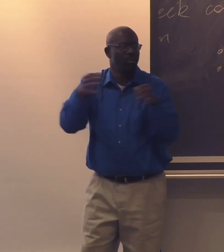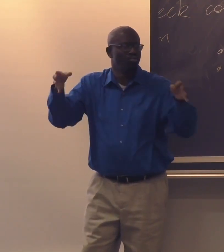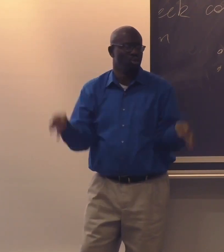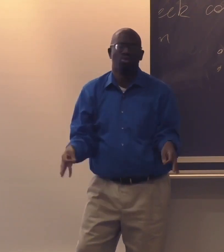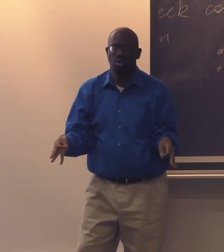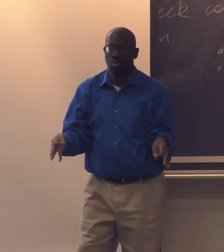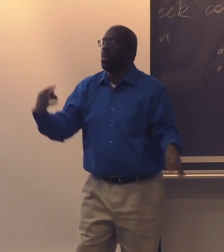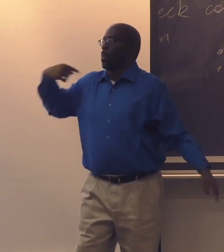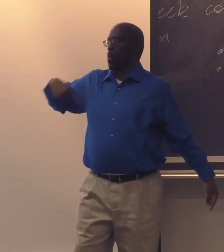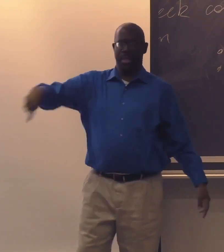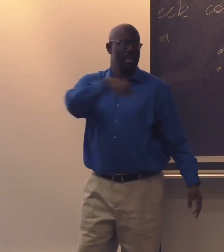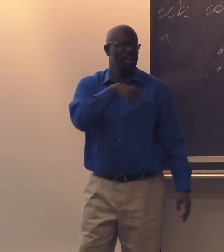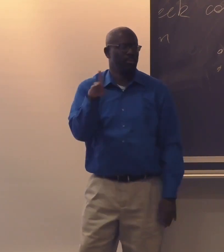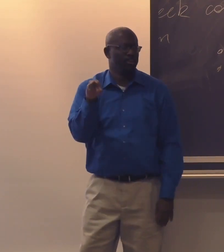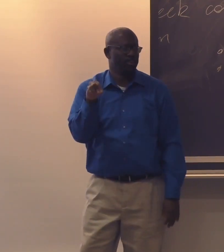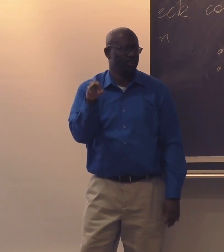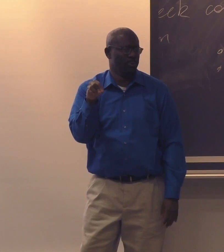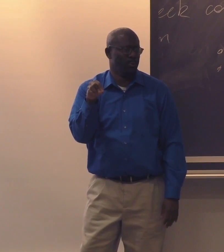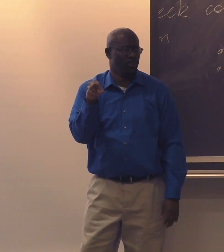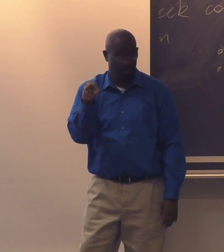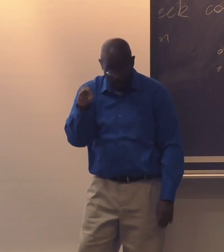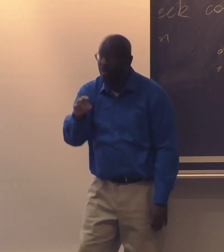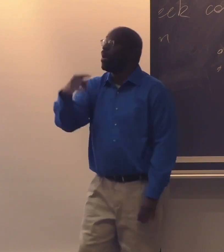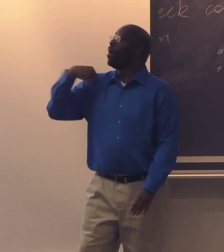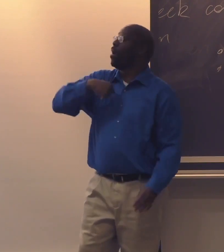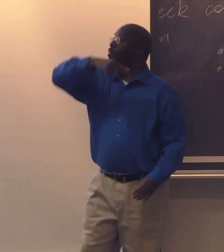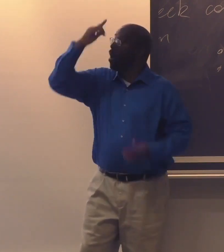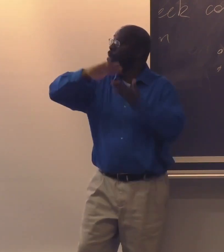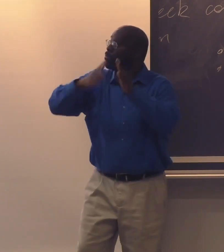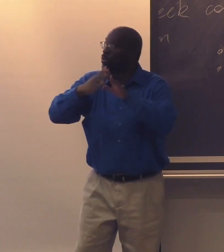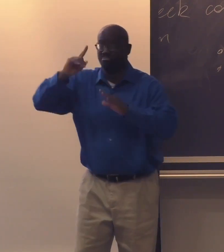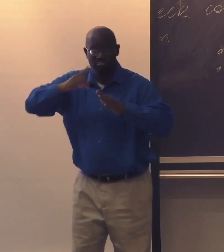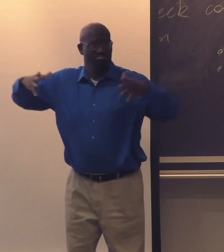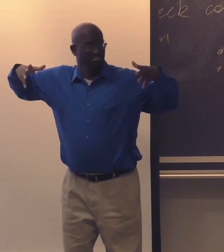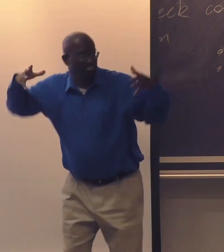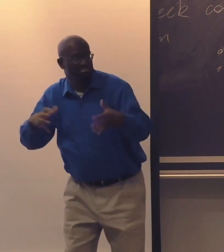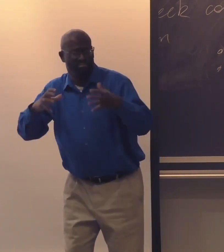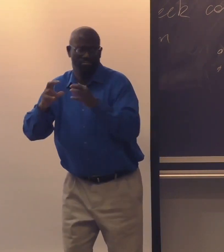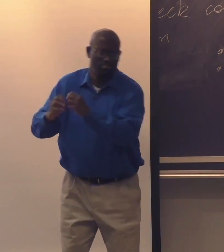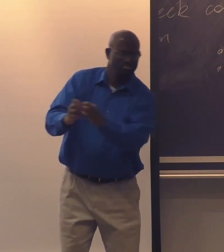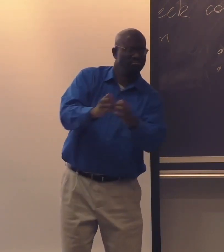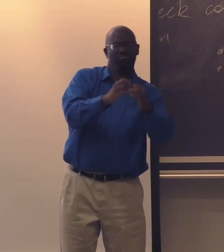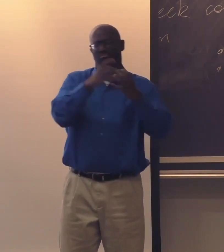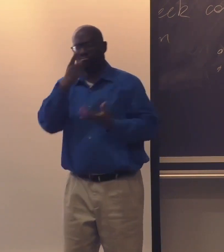You cannot make these decisions for us. We decide for ourselves. And the Black deaf community came together